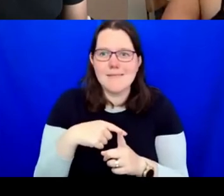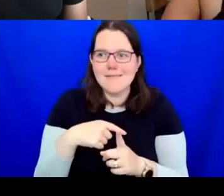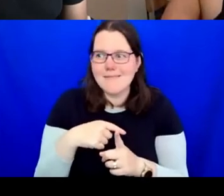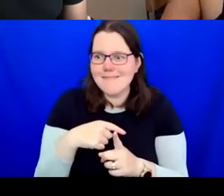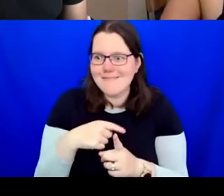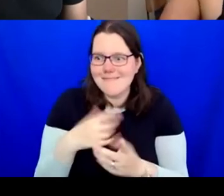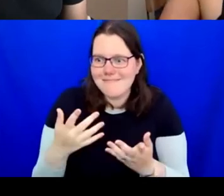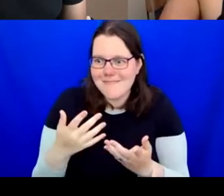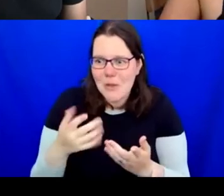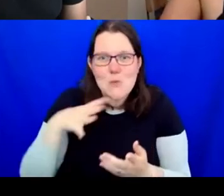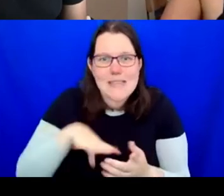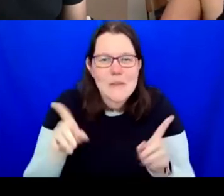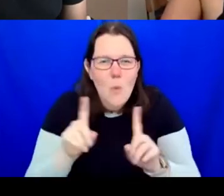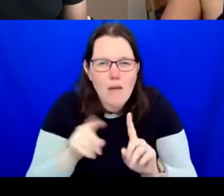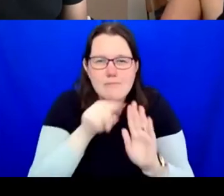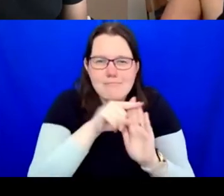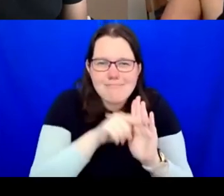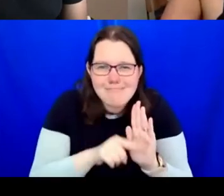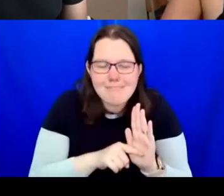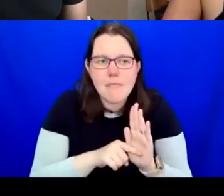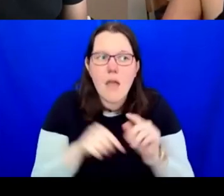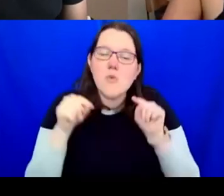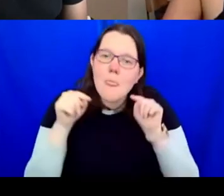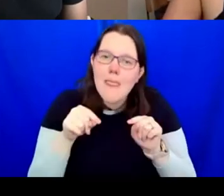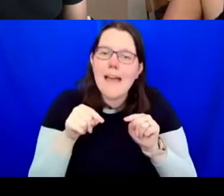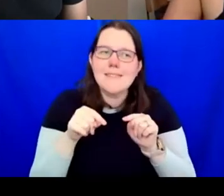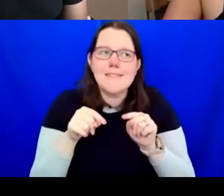it becomes kind of a tool for negotiation between the external collaborator